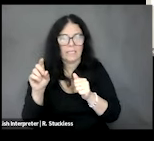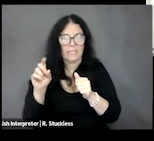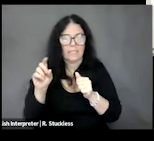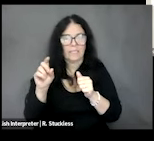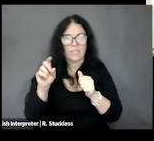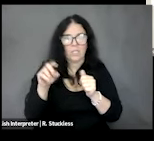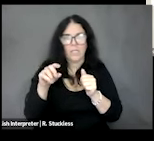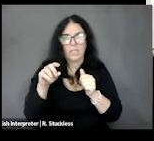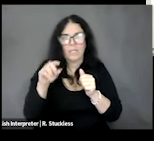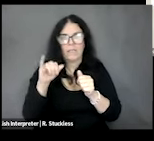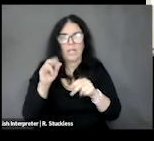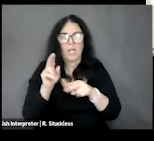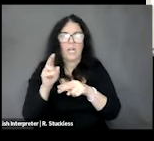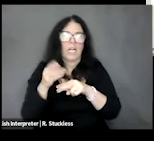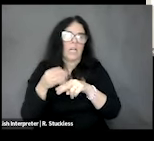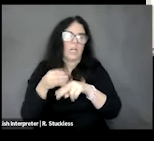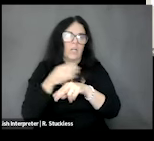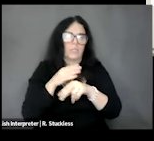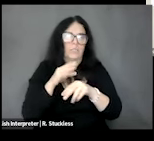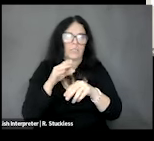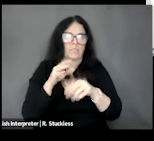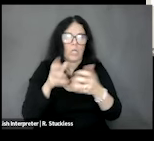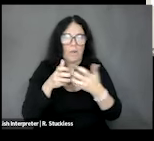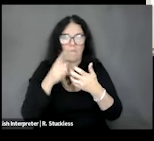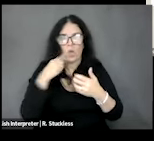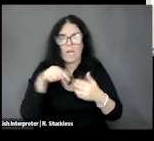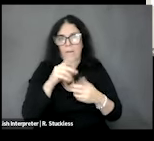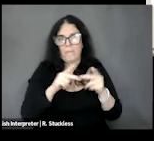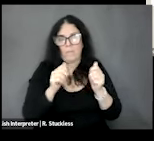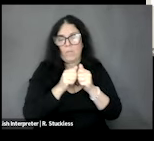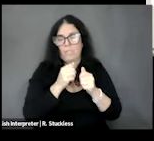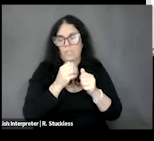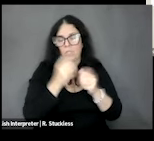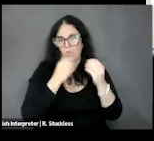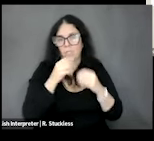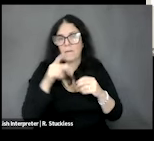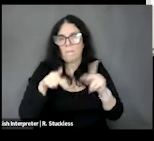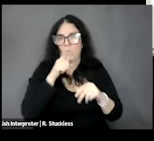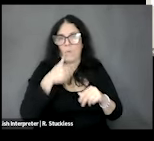use of commodities to support healthy nutrition for people with IDD. However, one year ago, USDA told